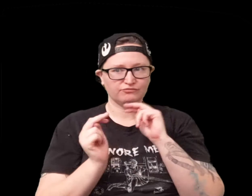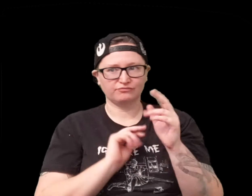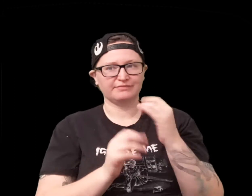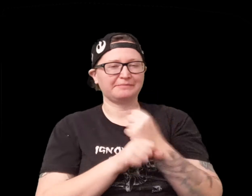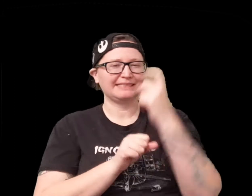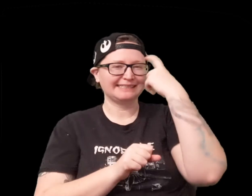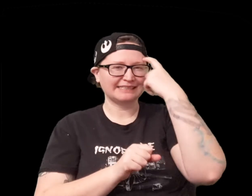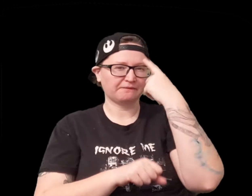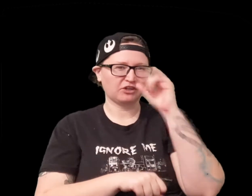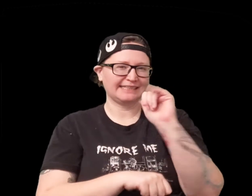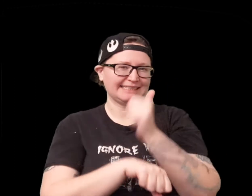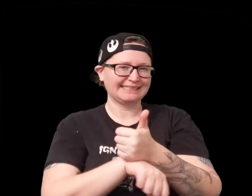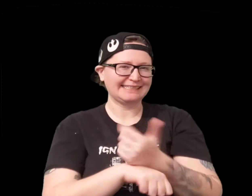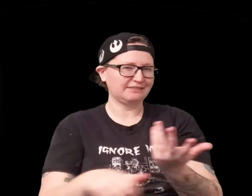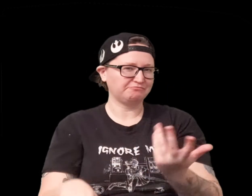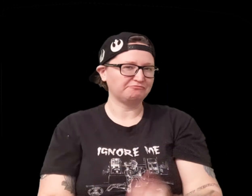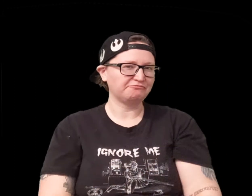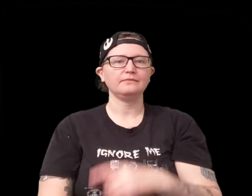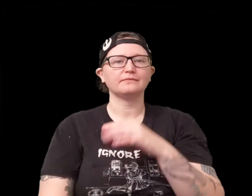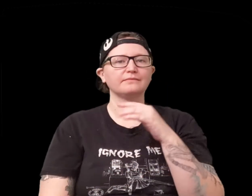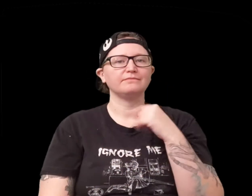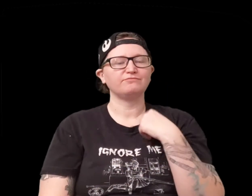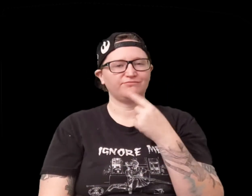you guys can you know make agreements that sort of thing which I think really fits that setting